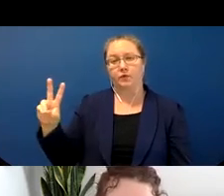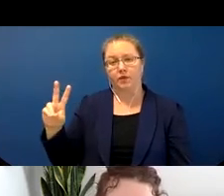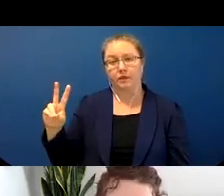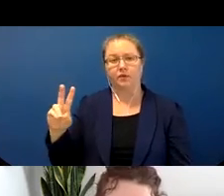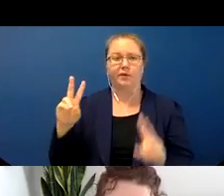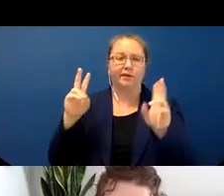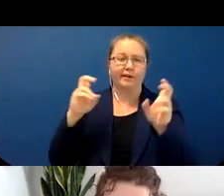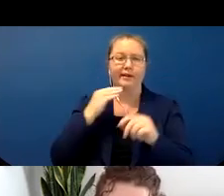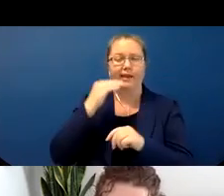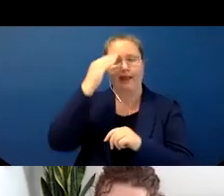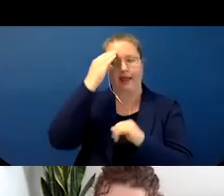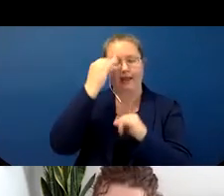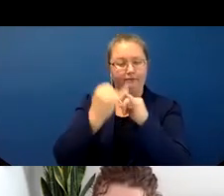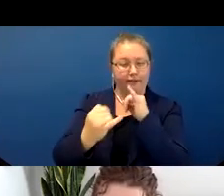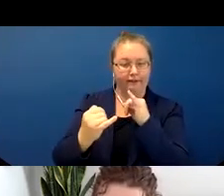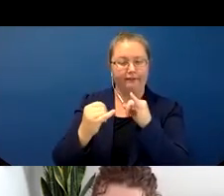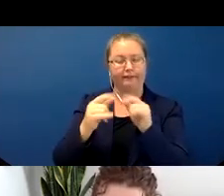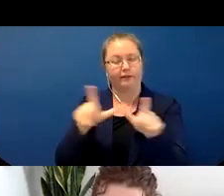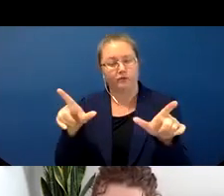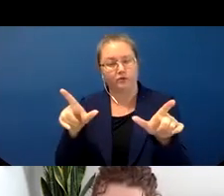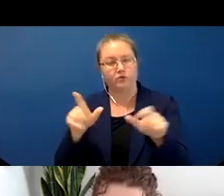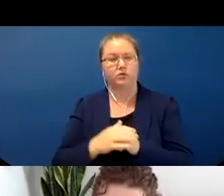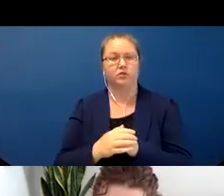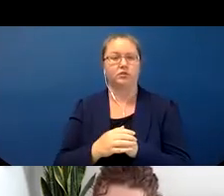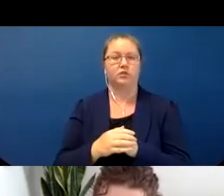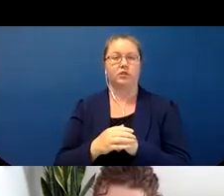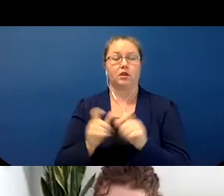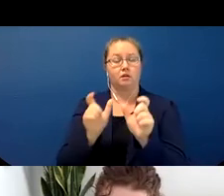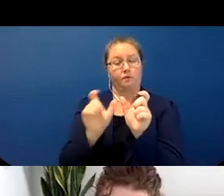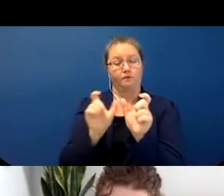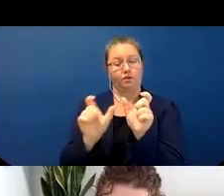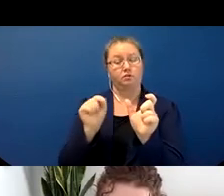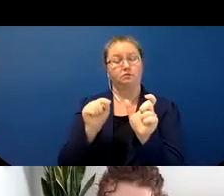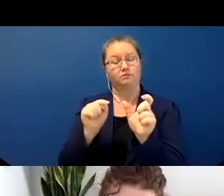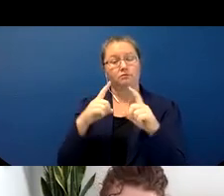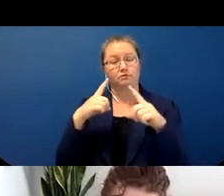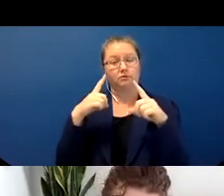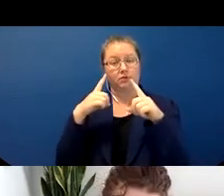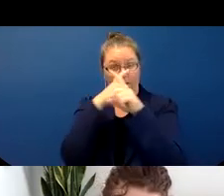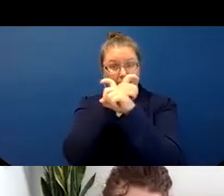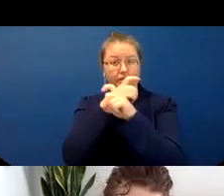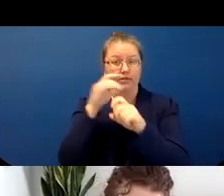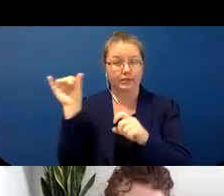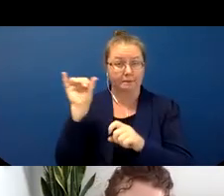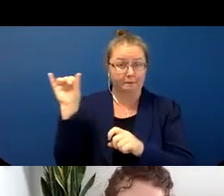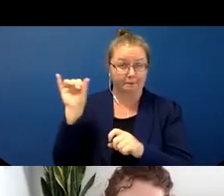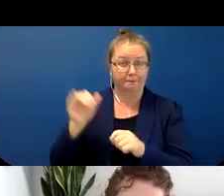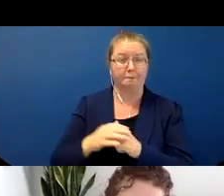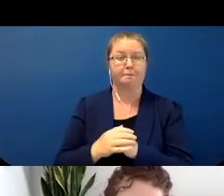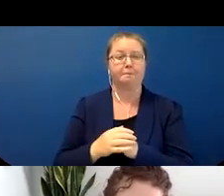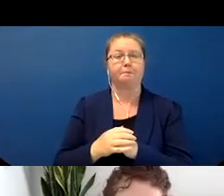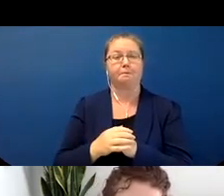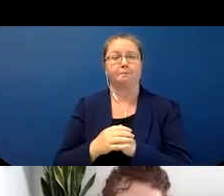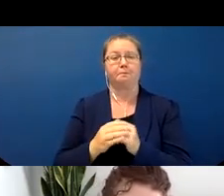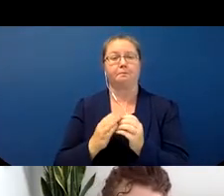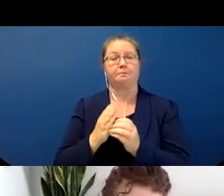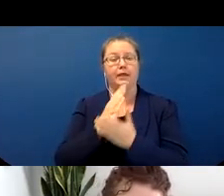language and in terms of its morphology it's also considered morphologically complex. Some